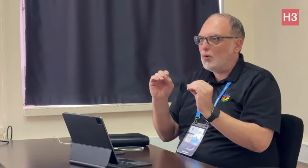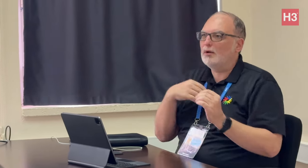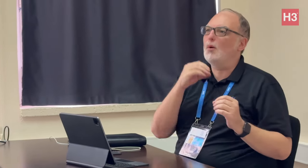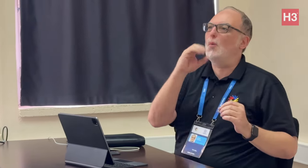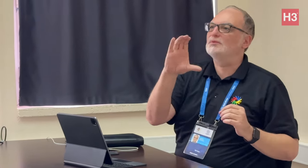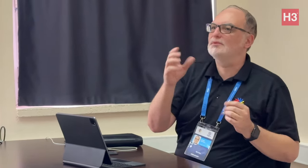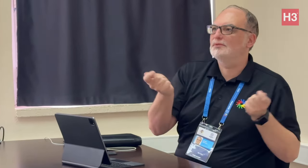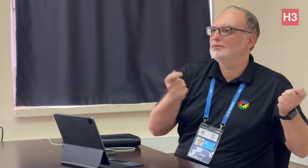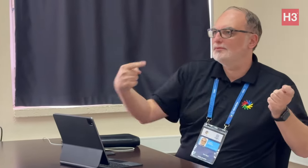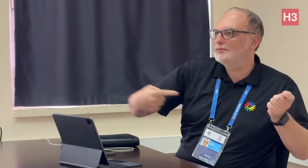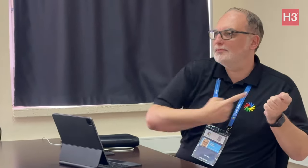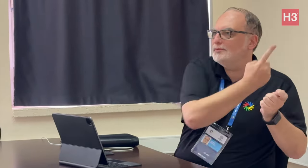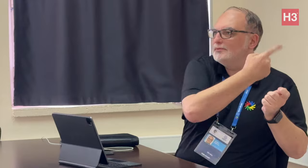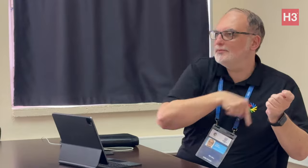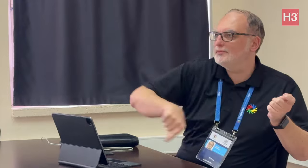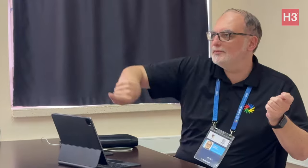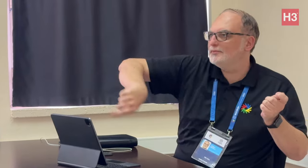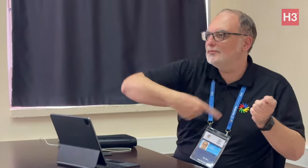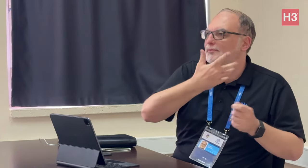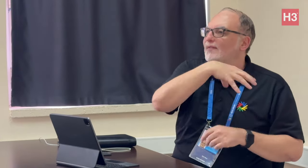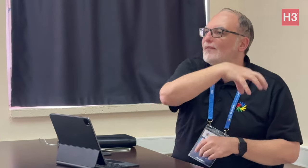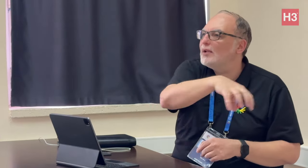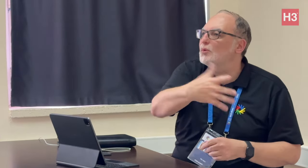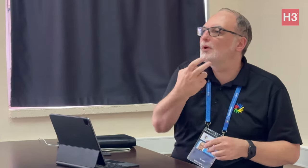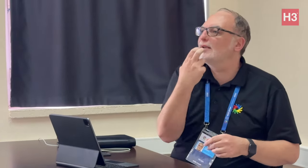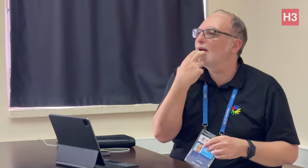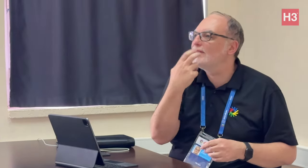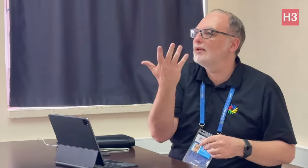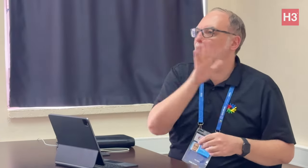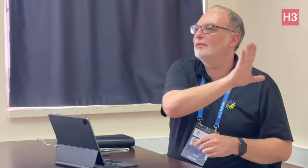in Türkiye regarding securing venues and finding referees.